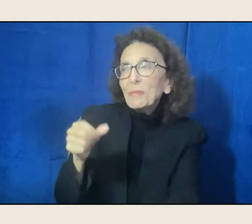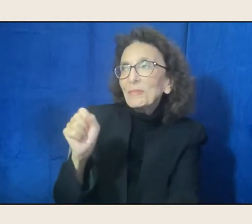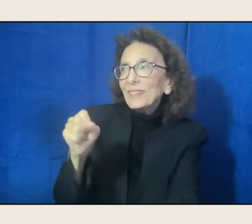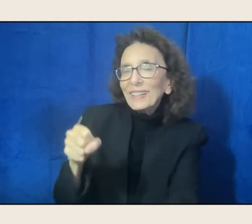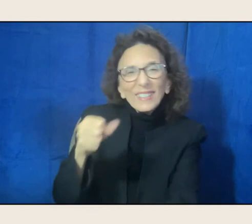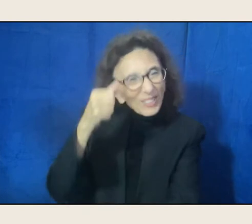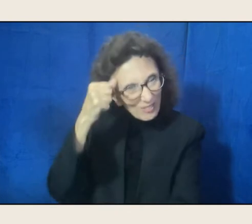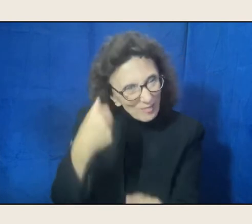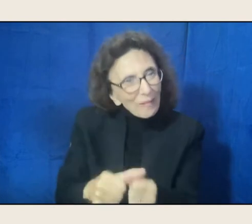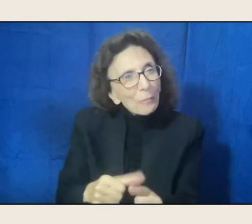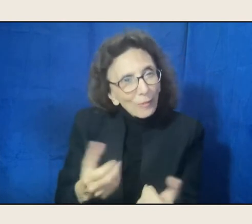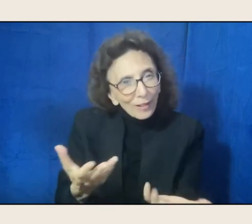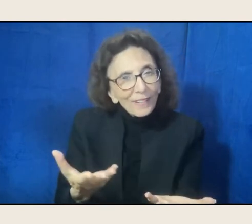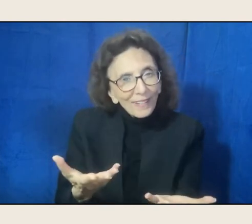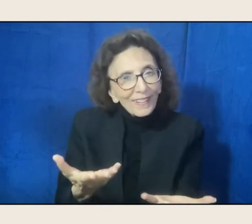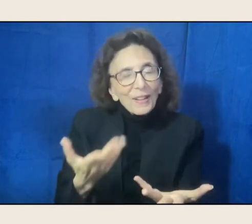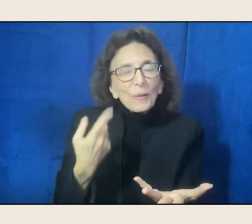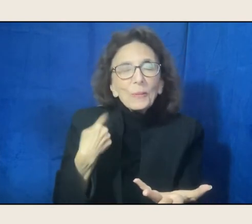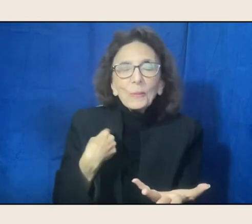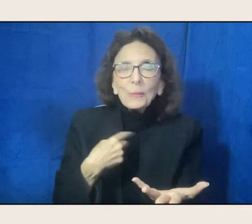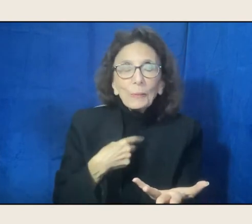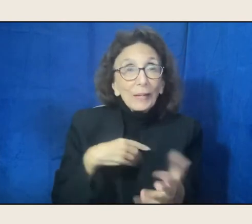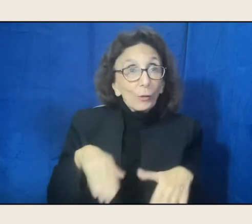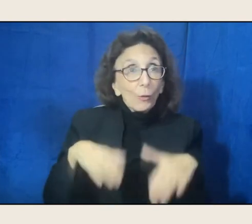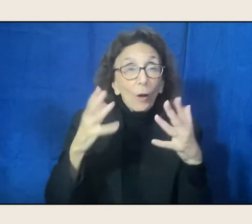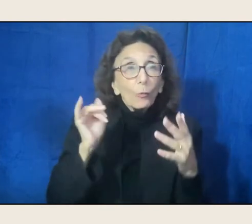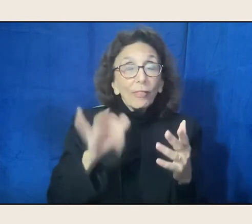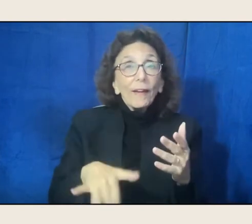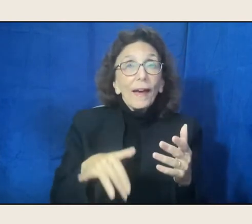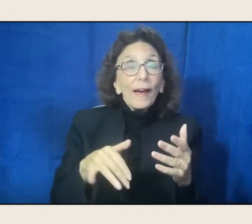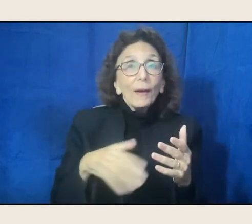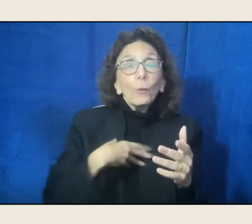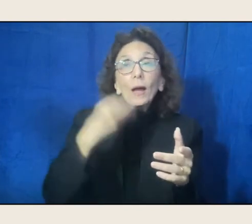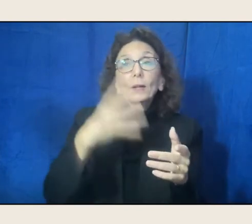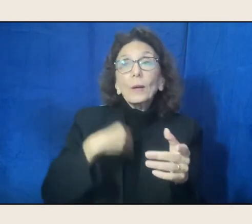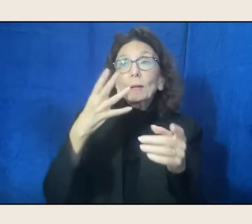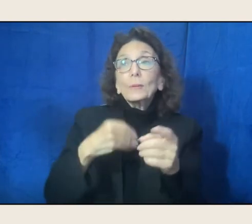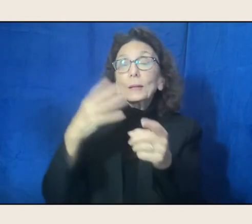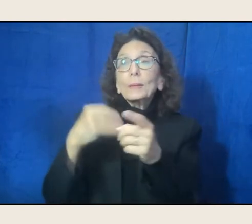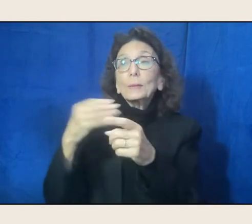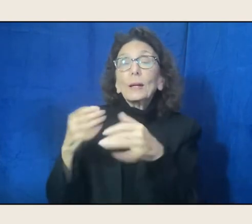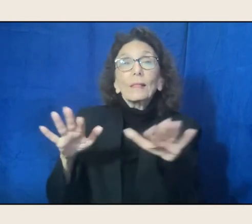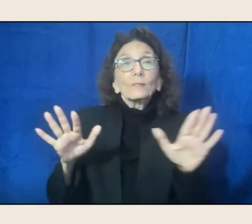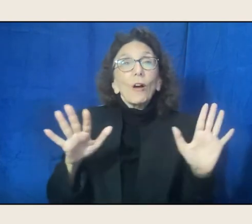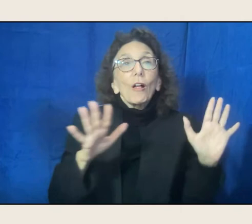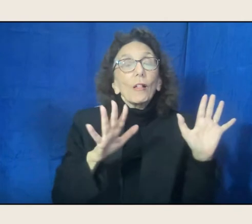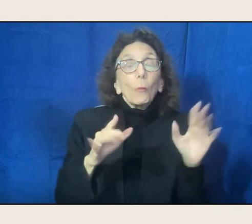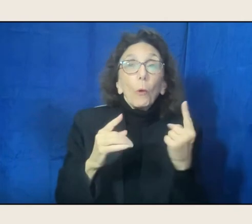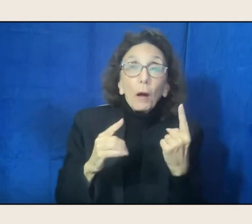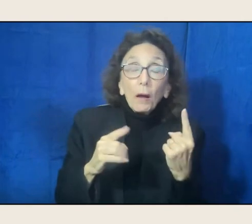I mean, we came up in those days. Yeah, we did. So that kind of, we are here,